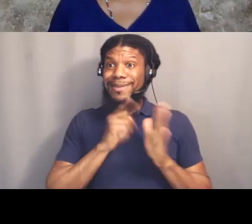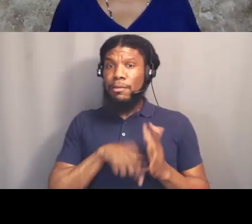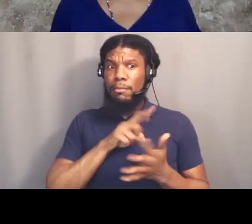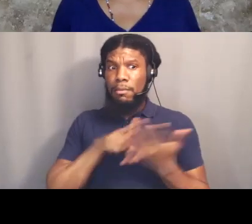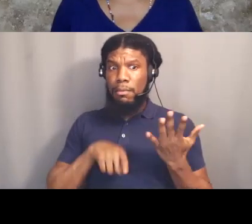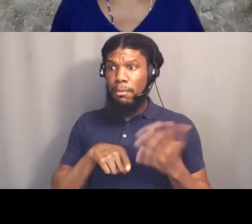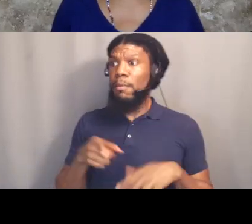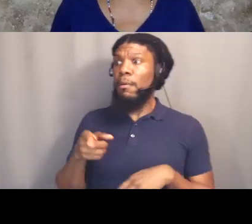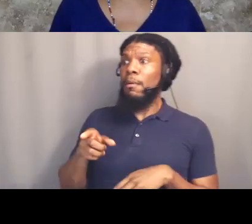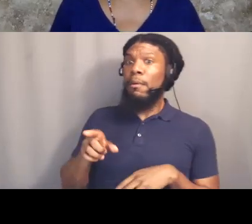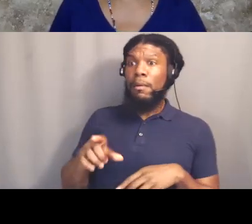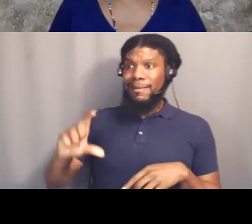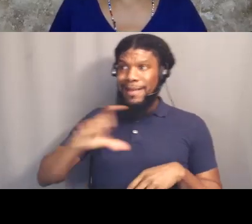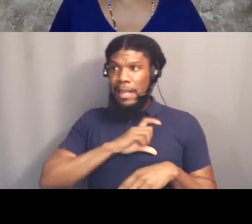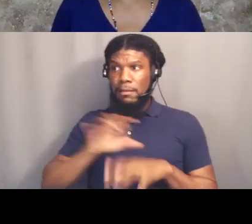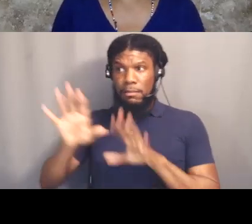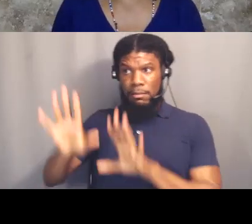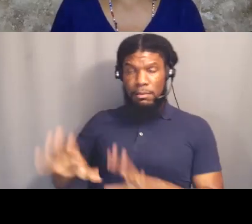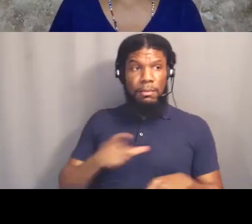Because it's important to know that 12 days before